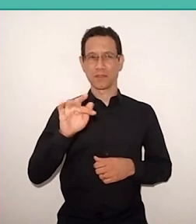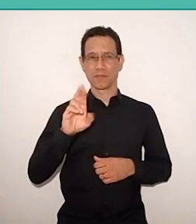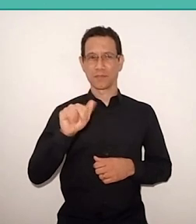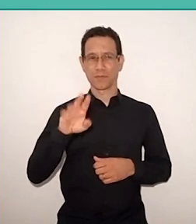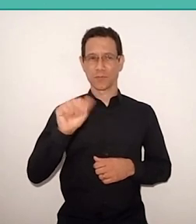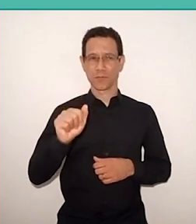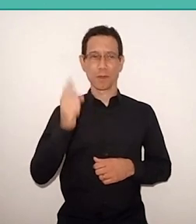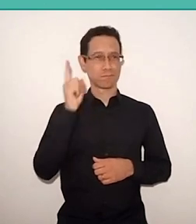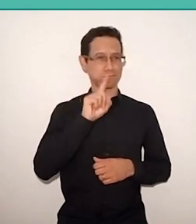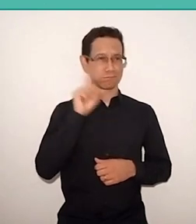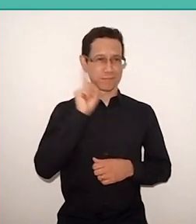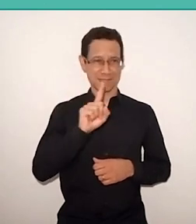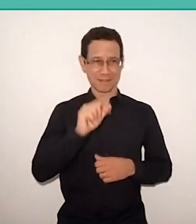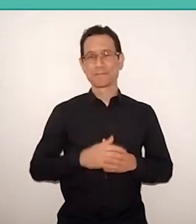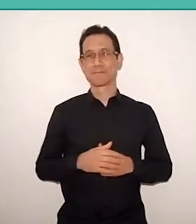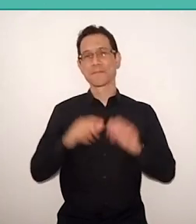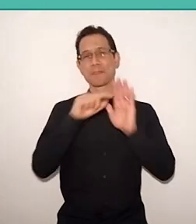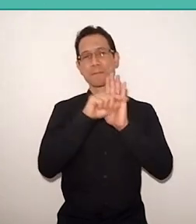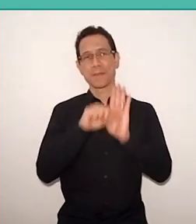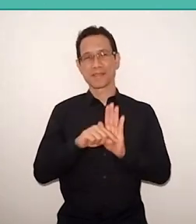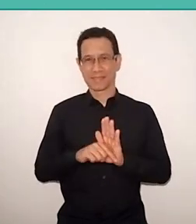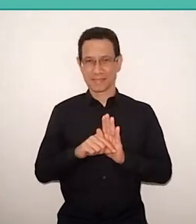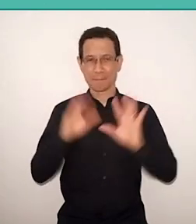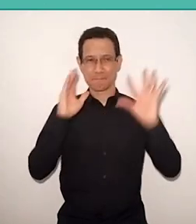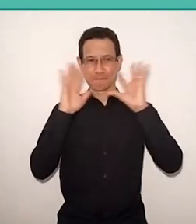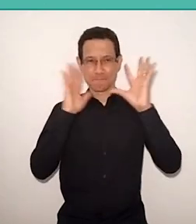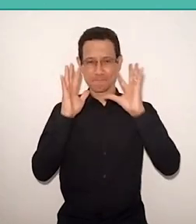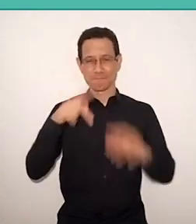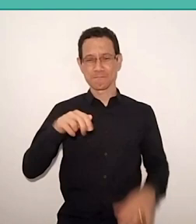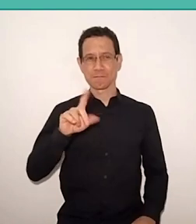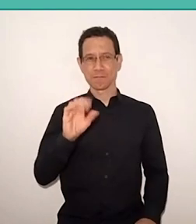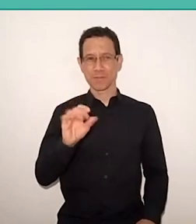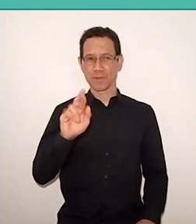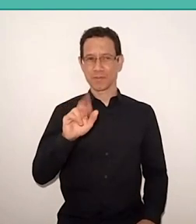Research the thought of Paulo Freire, evaluation and municipal education.